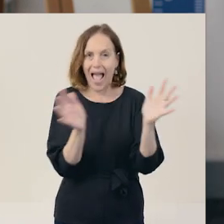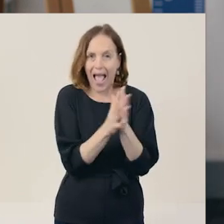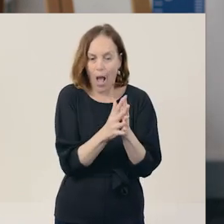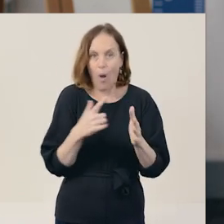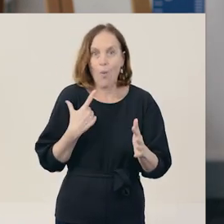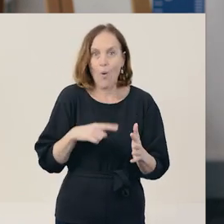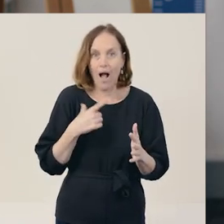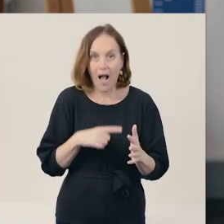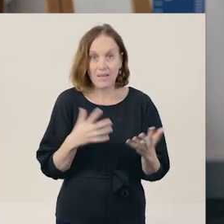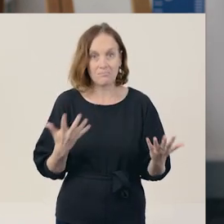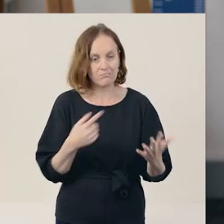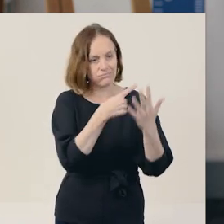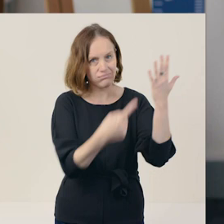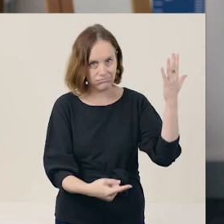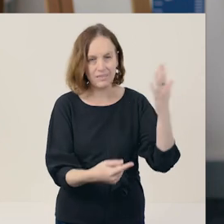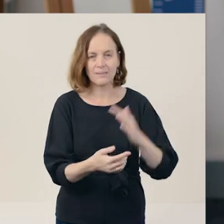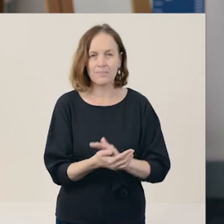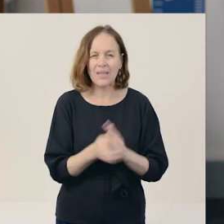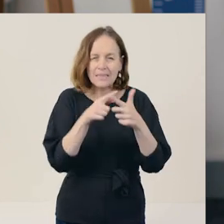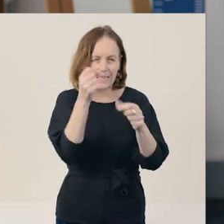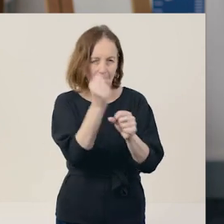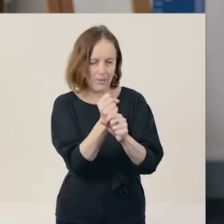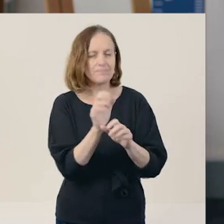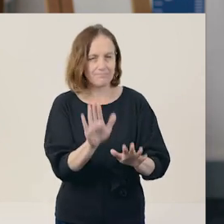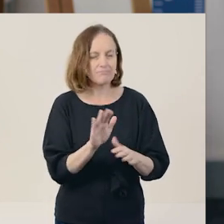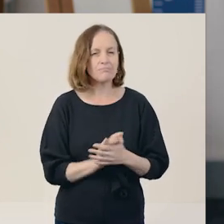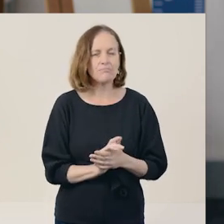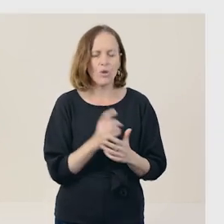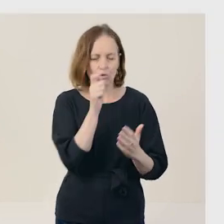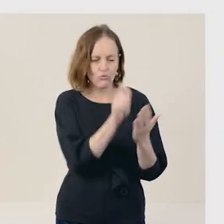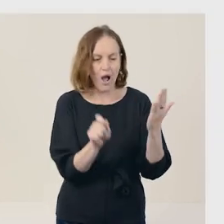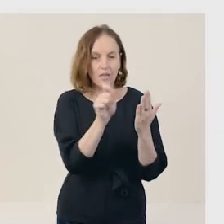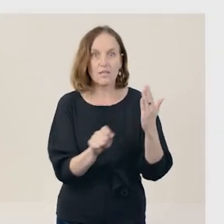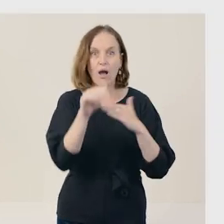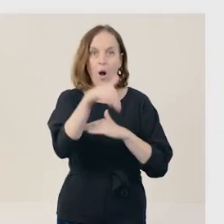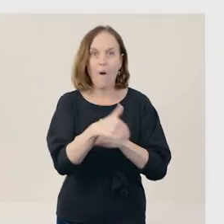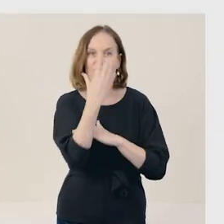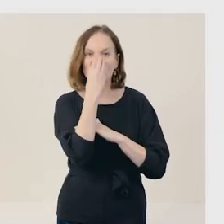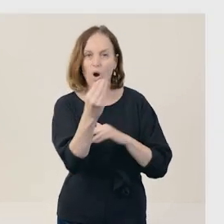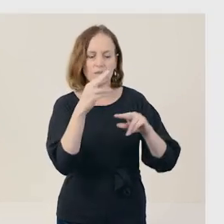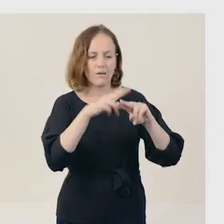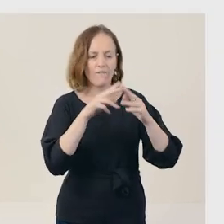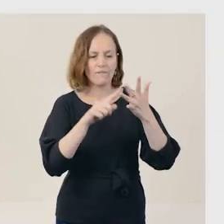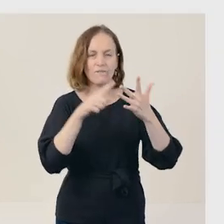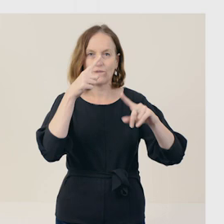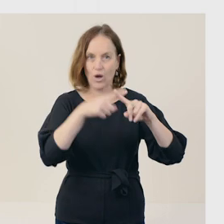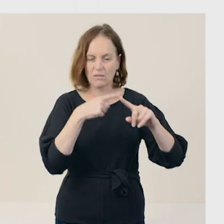Here's an example. Let's imagine we're writing about foxes, using research website 'Surfari Net'